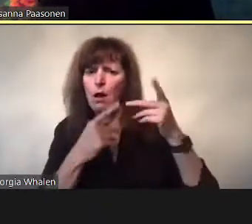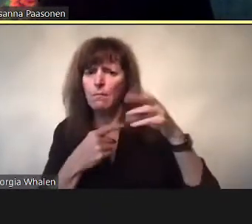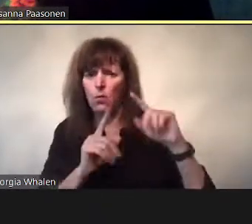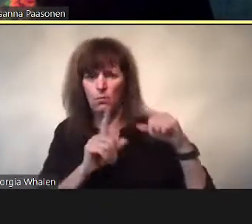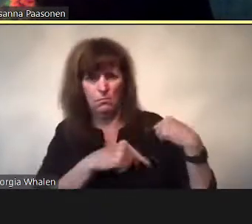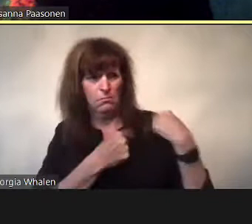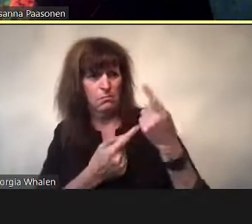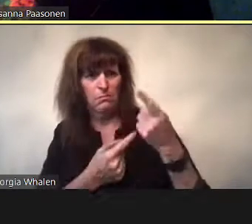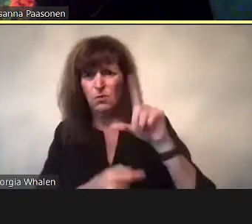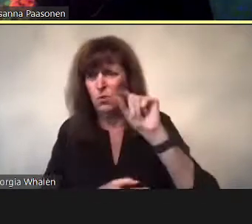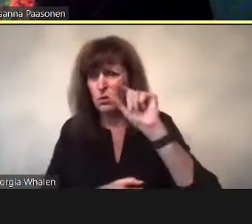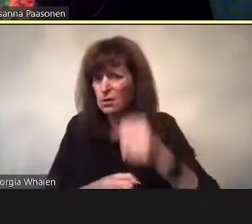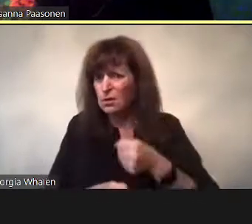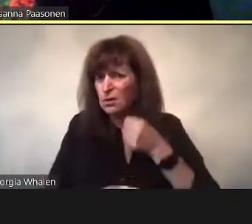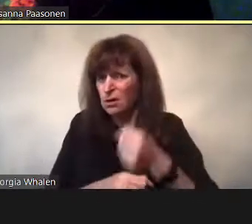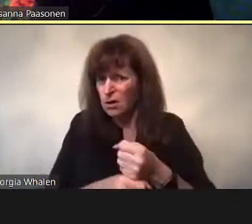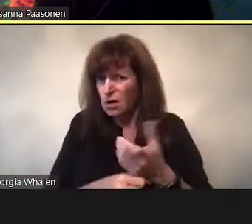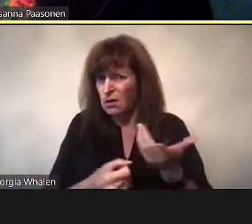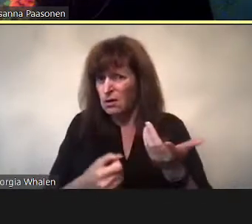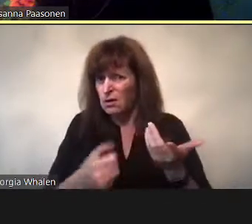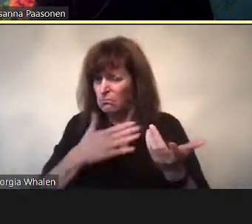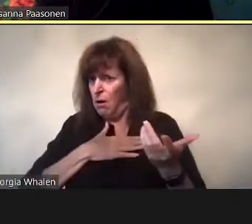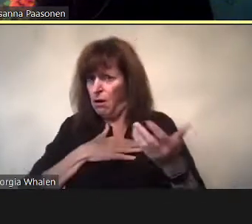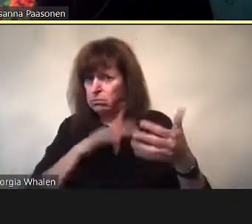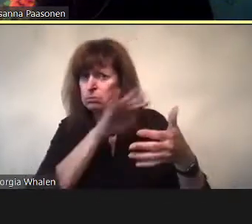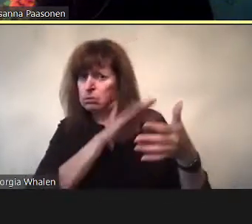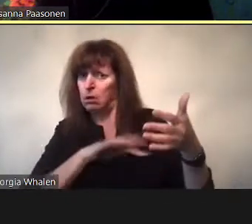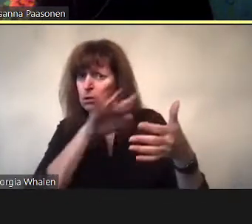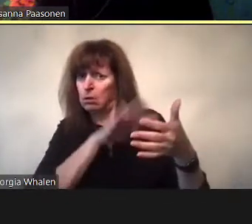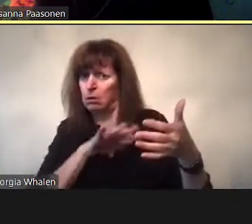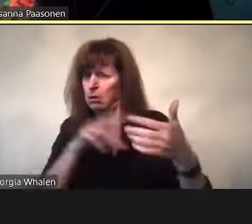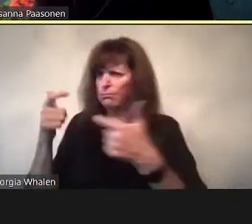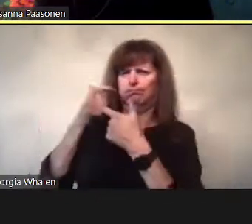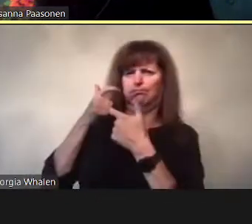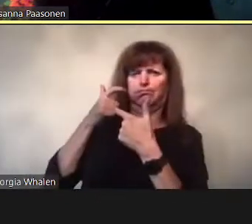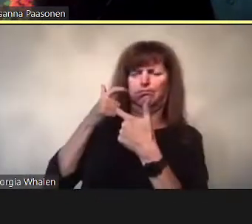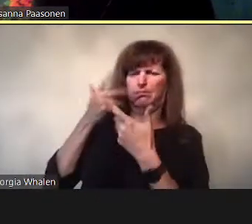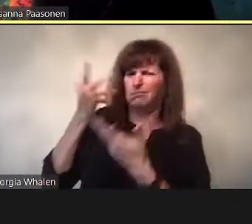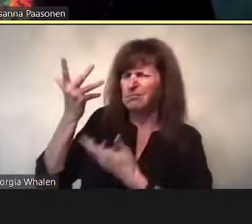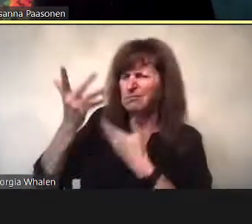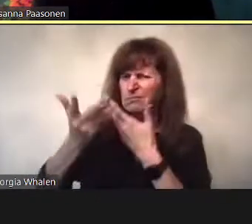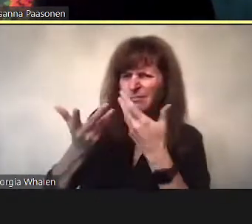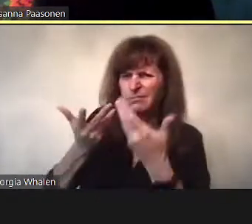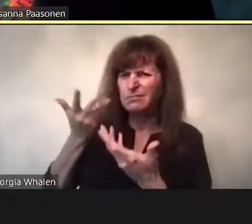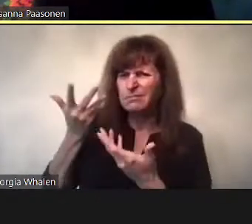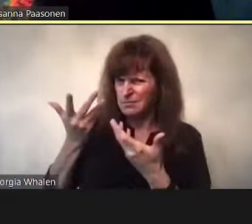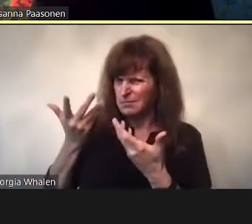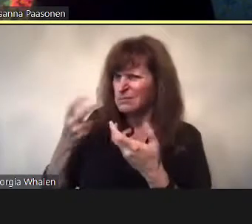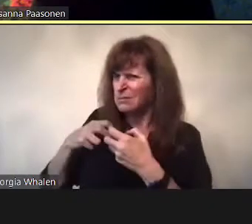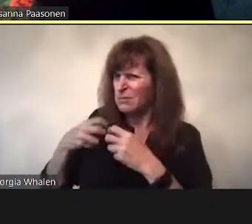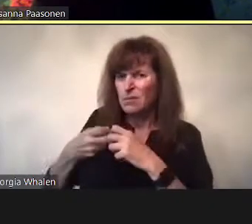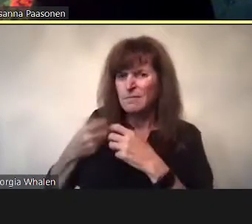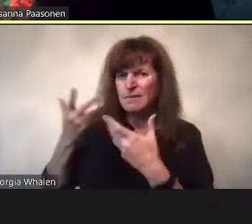Doing away with any nuance.